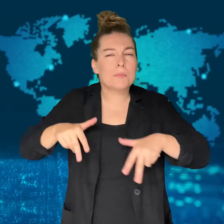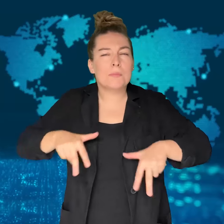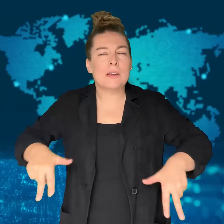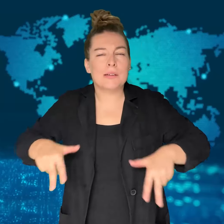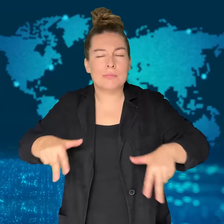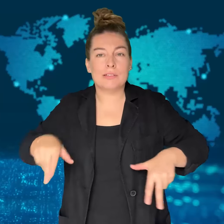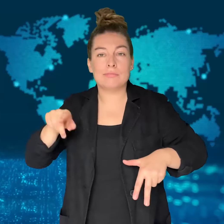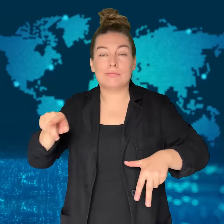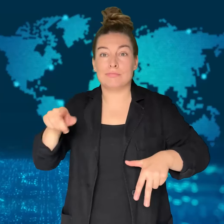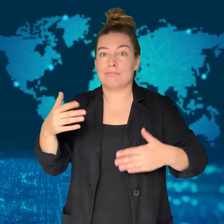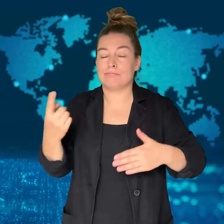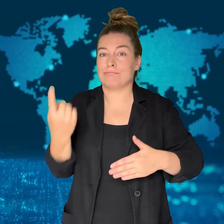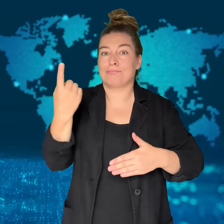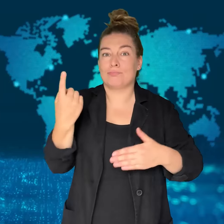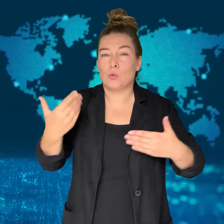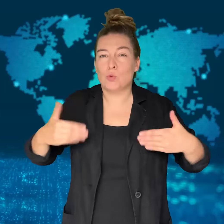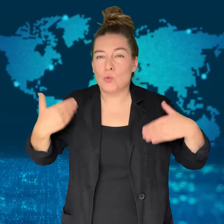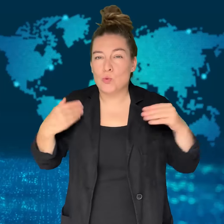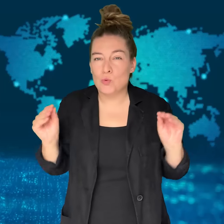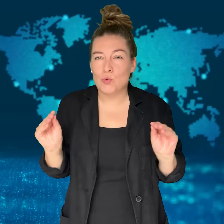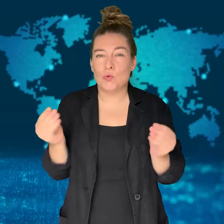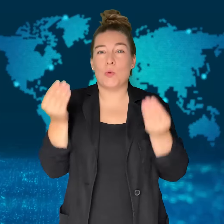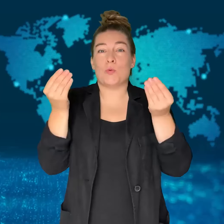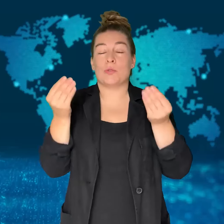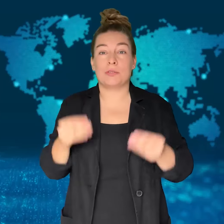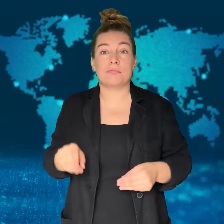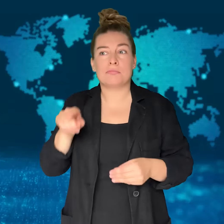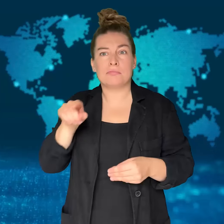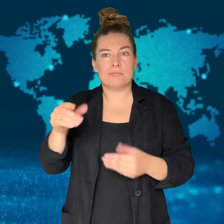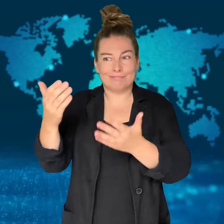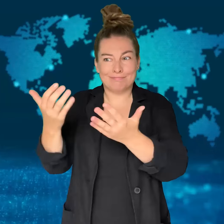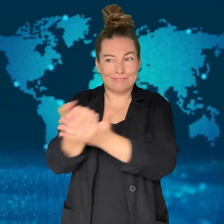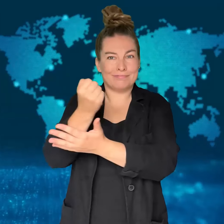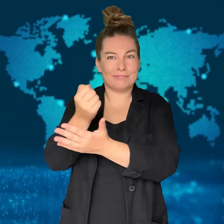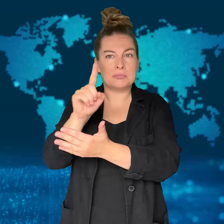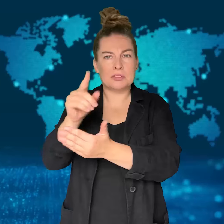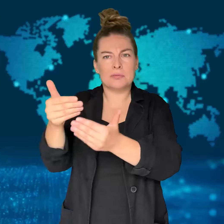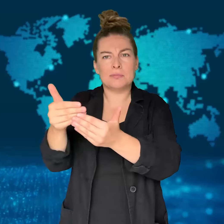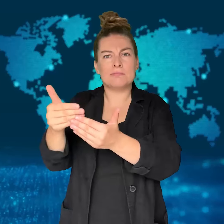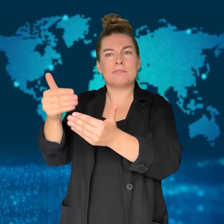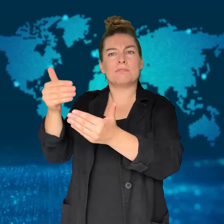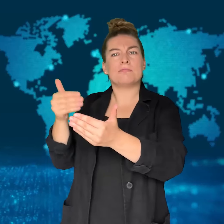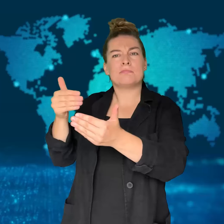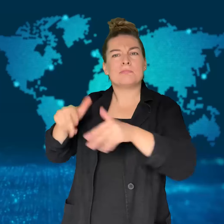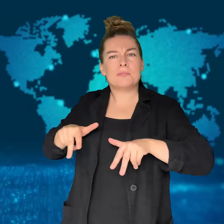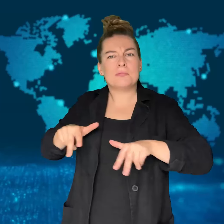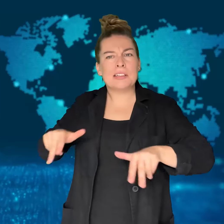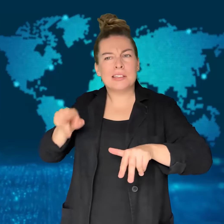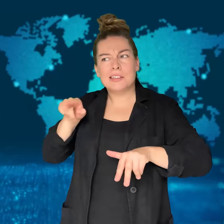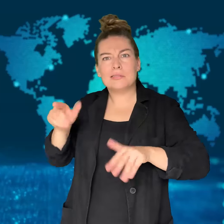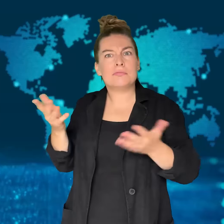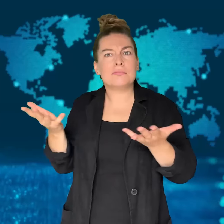Last Friday, Thailand's Parliament voted